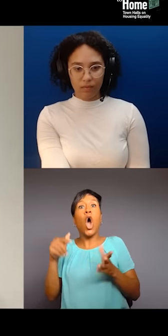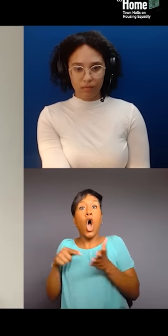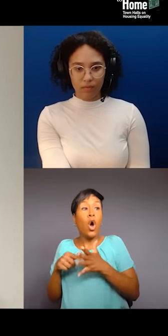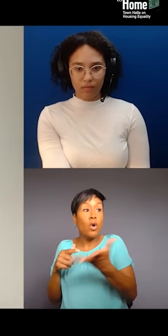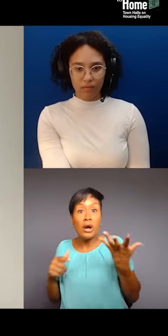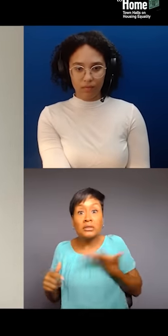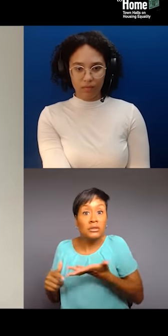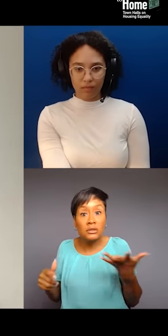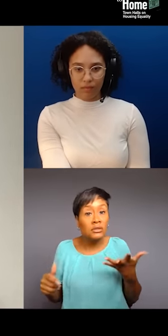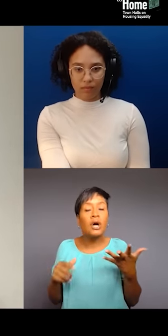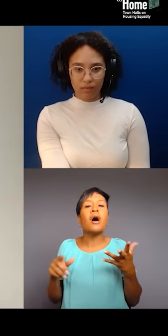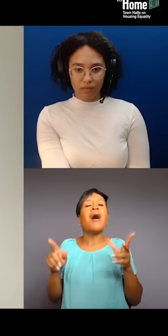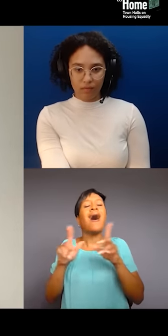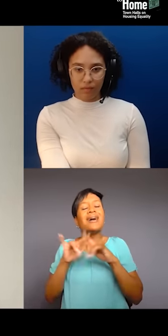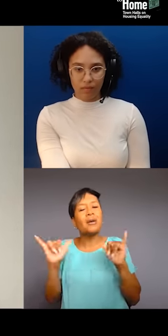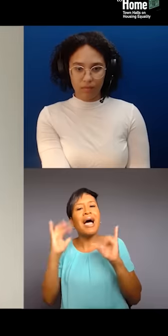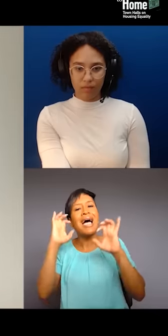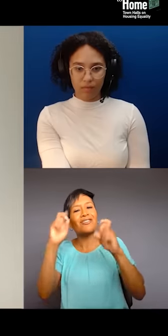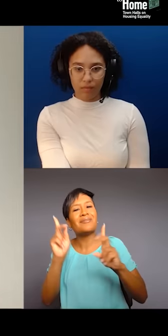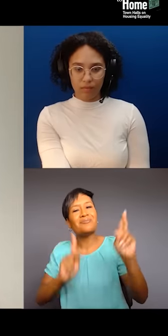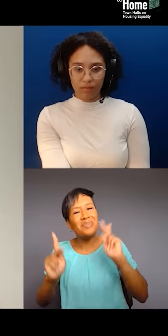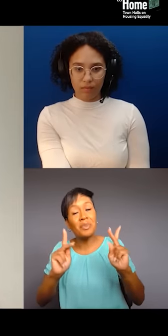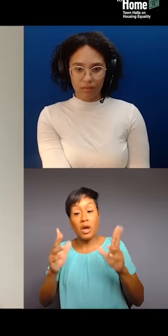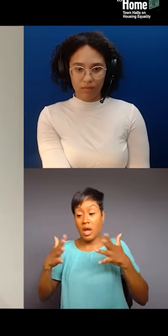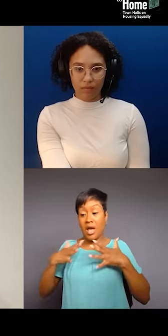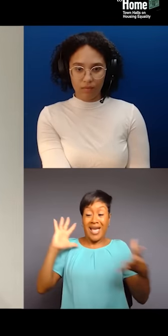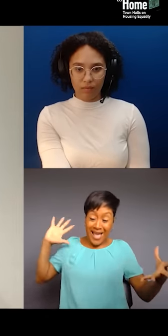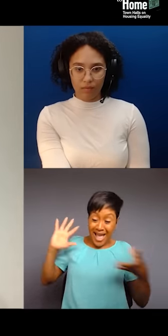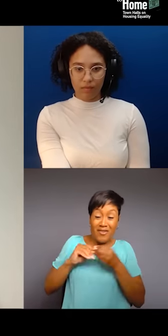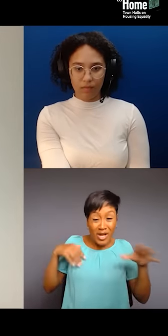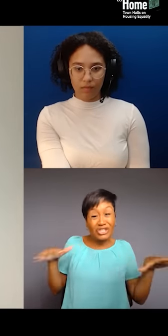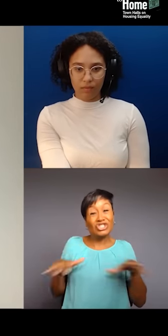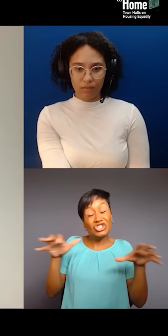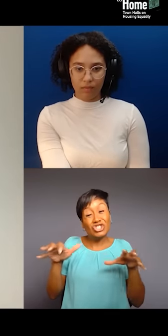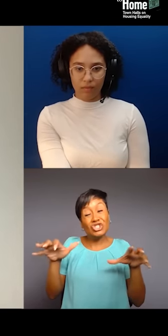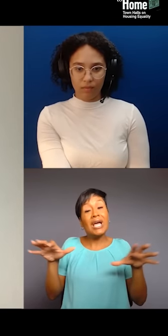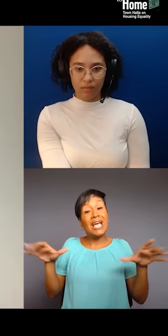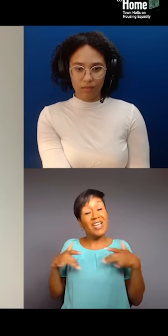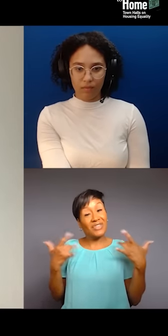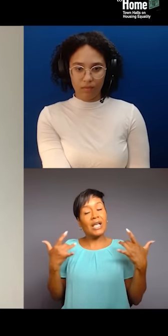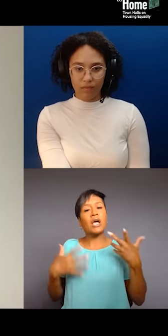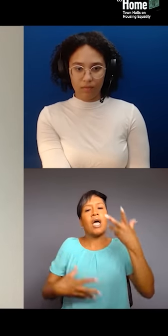Like everything that we do, we never do event without educating the people, right? As far as I'm concerned, in many cases,